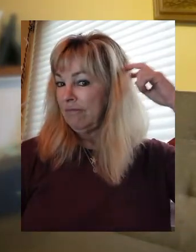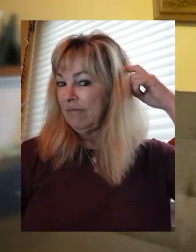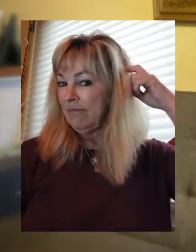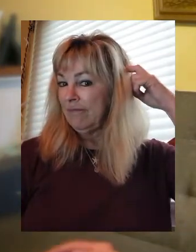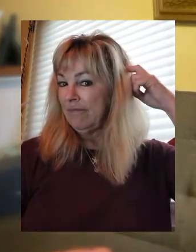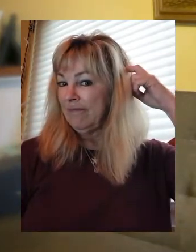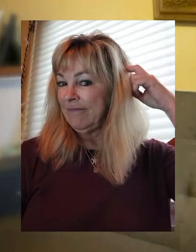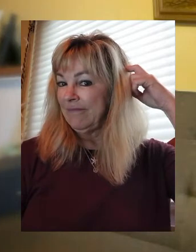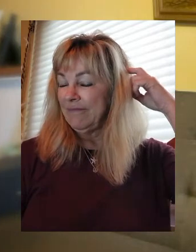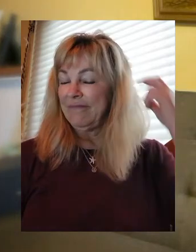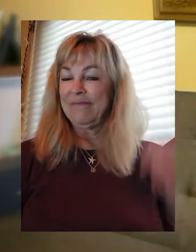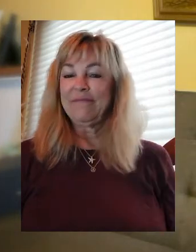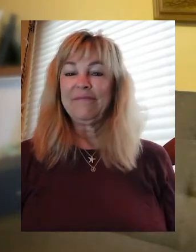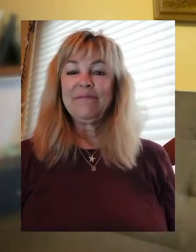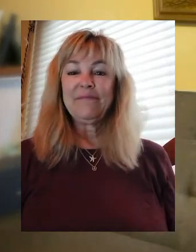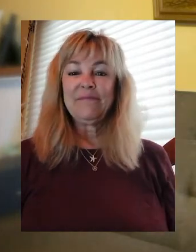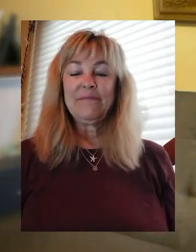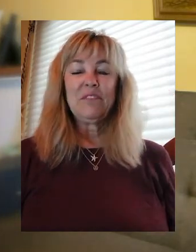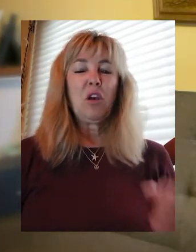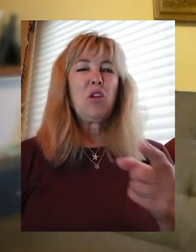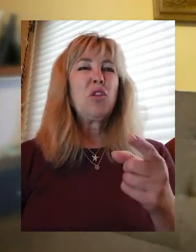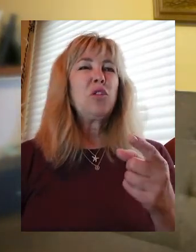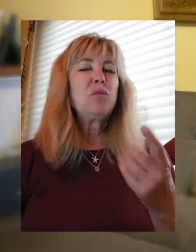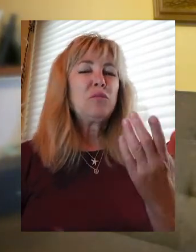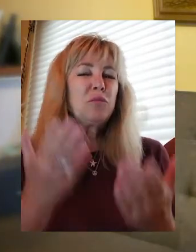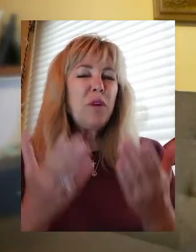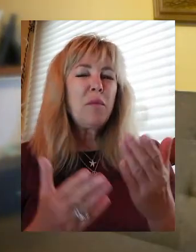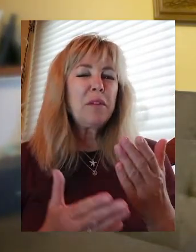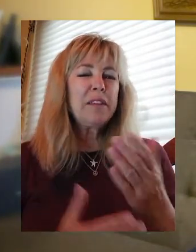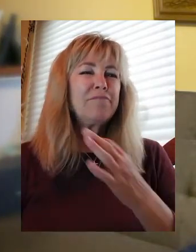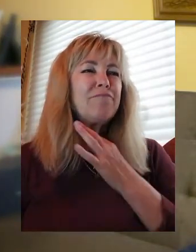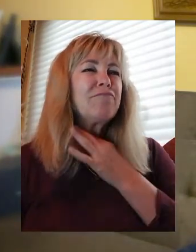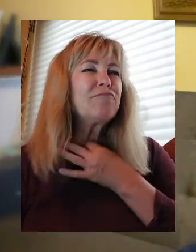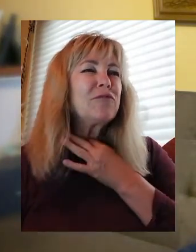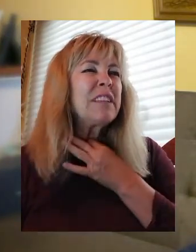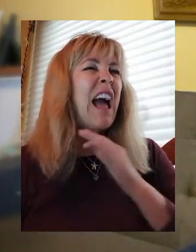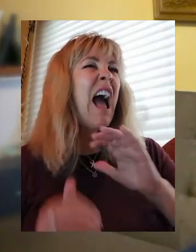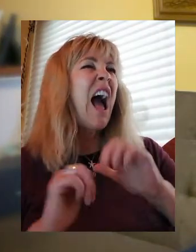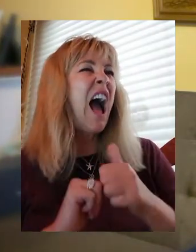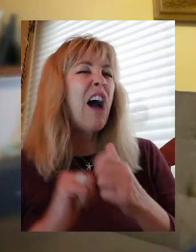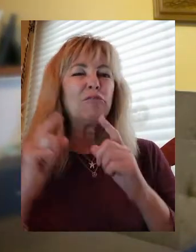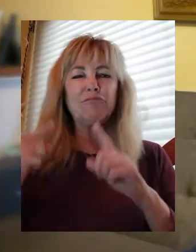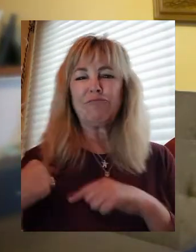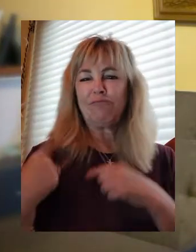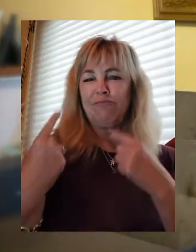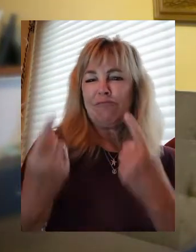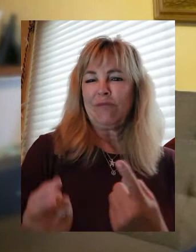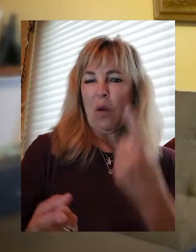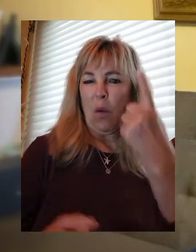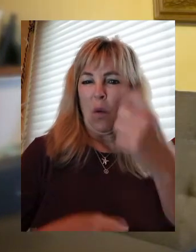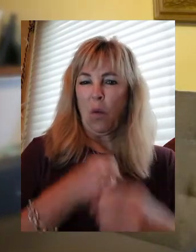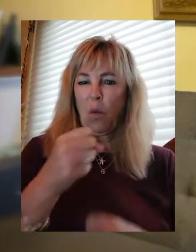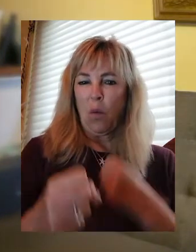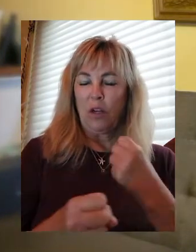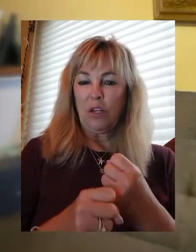So you're probably wondering, well, how has it been like this whole year, especially during COVID times.